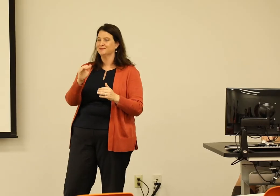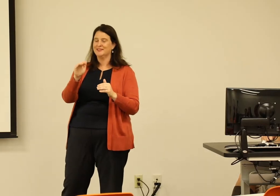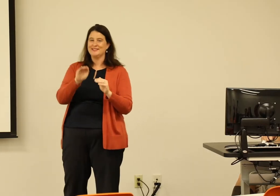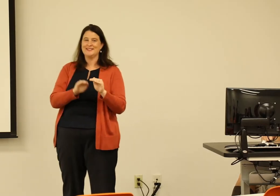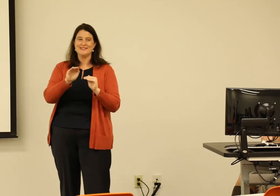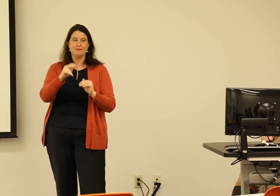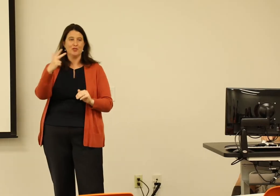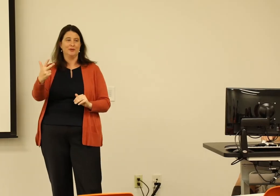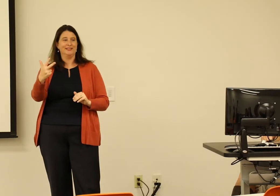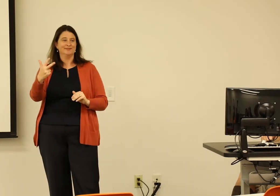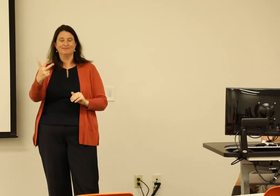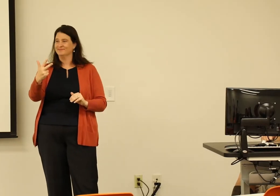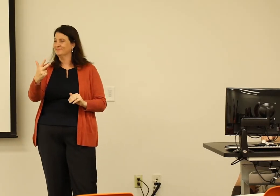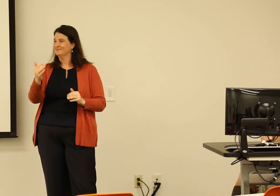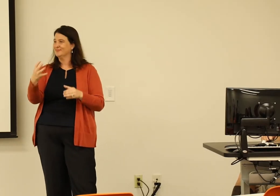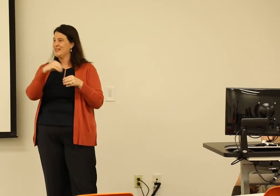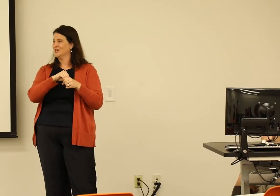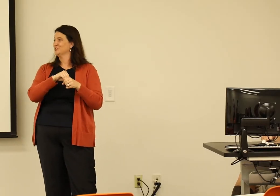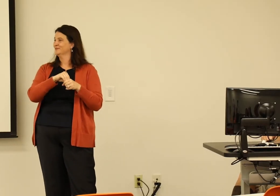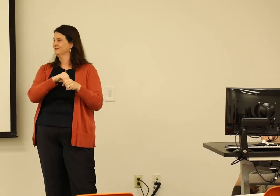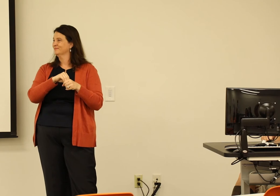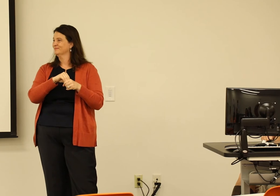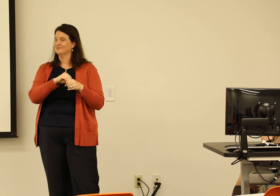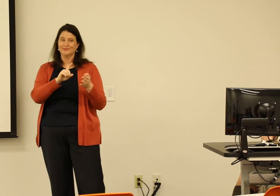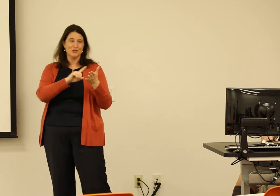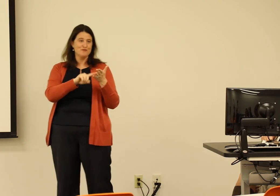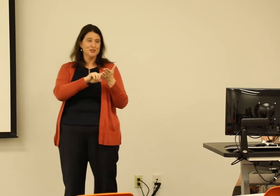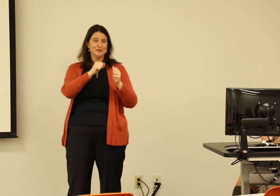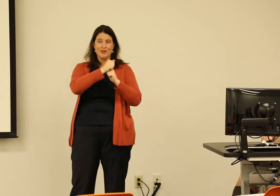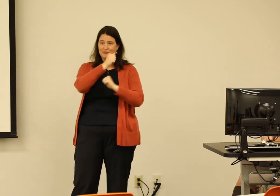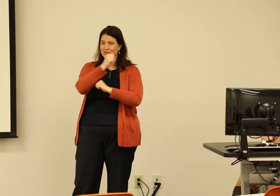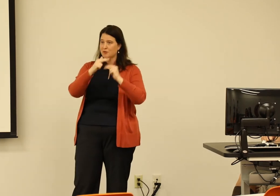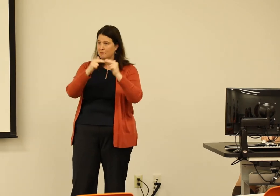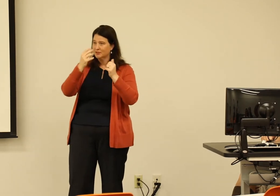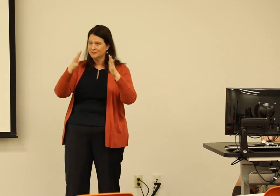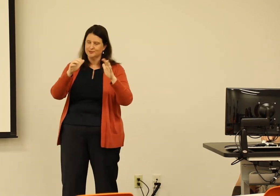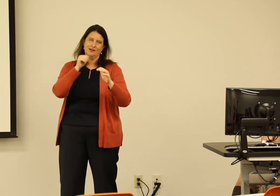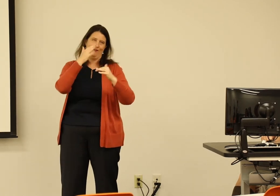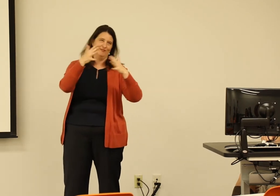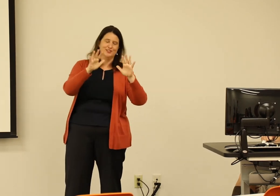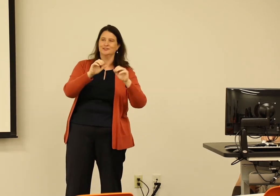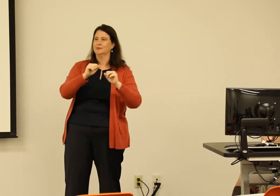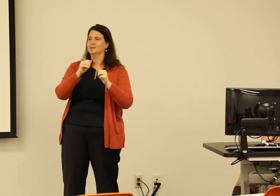So, step three: it's time to engage. We built the foundation of research, and that's not finished,